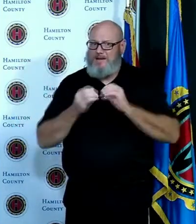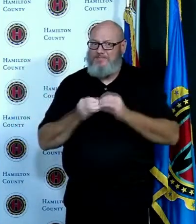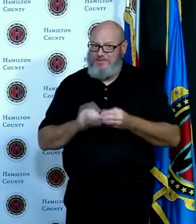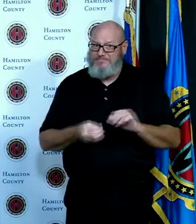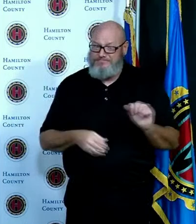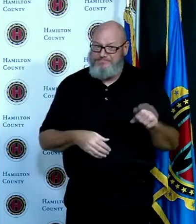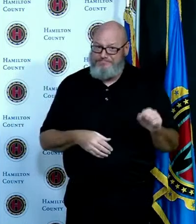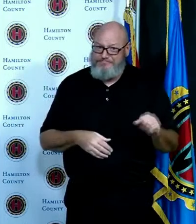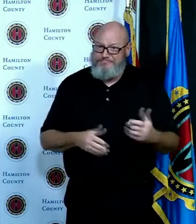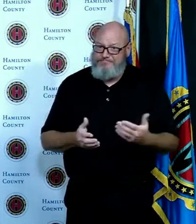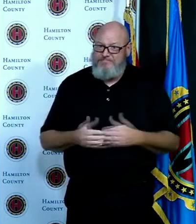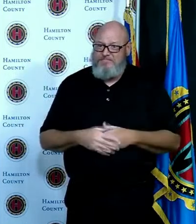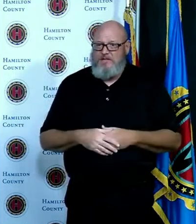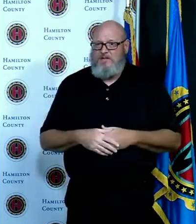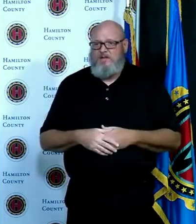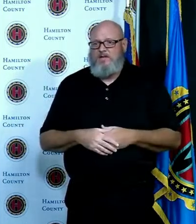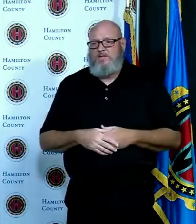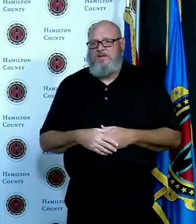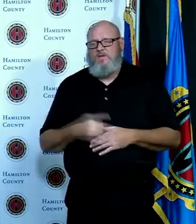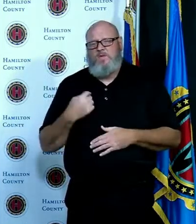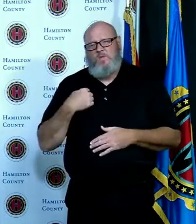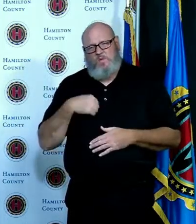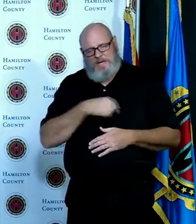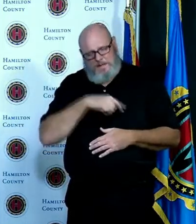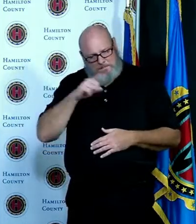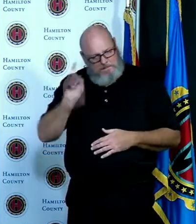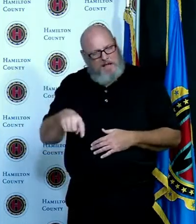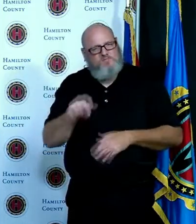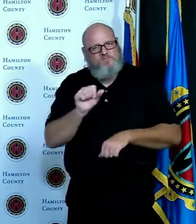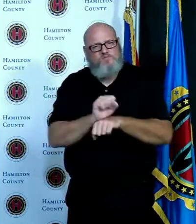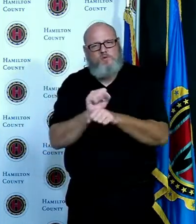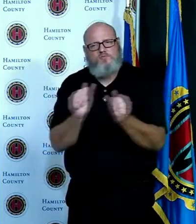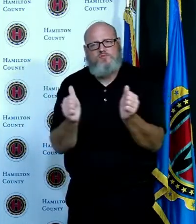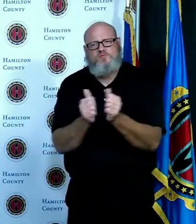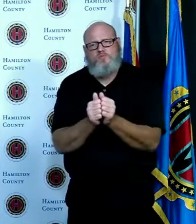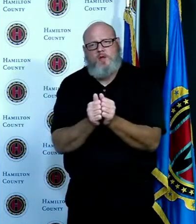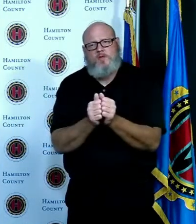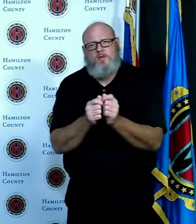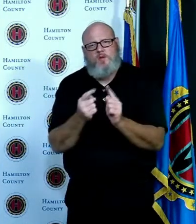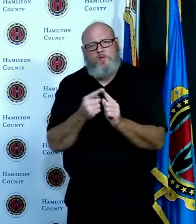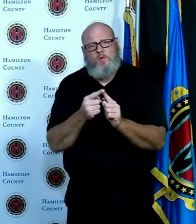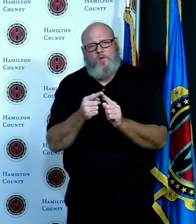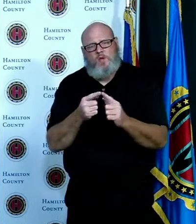do our part to slow the spread of Covid secondly you can clearly see Covid is everywhere in our